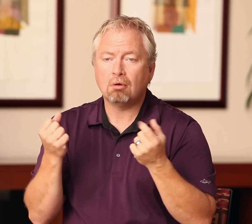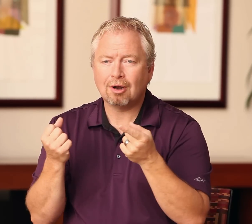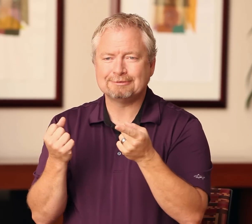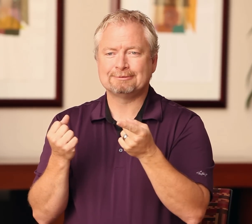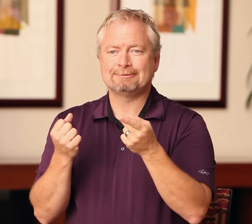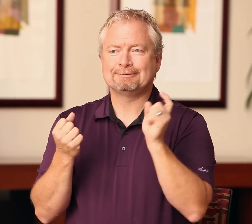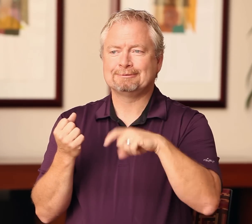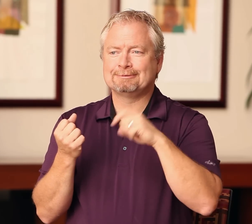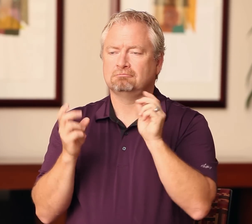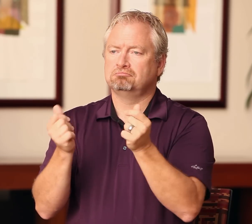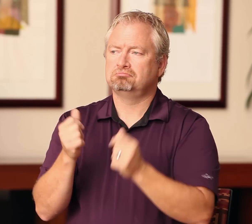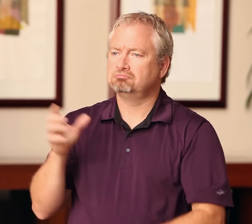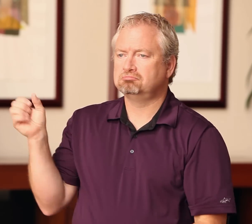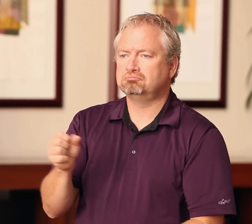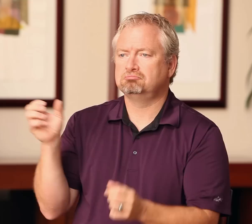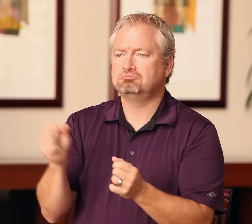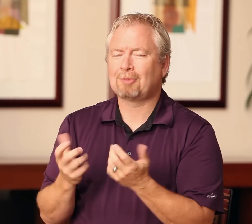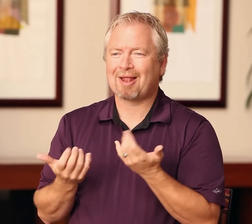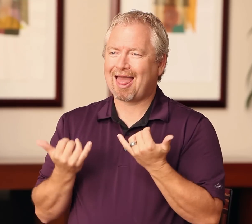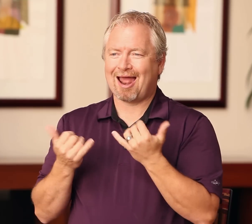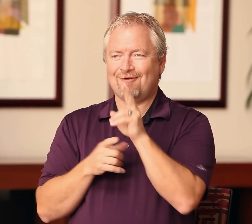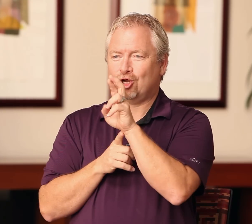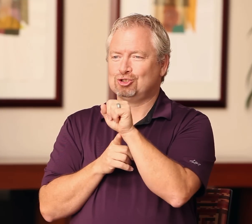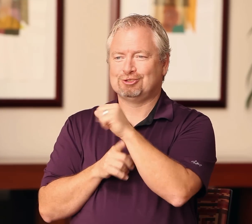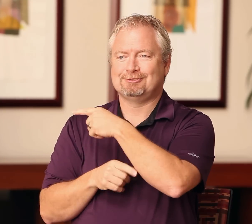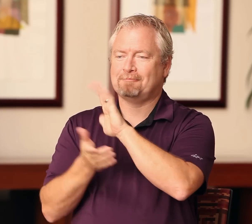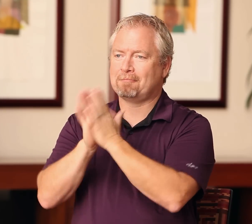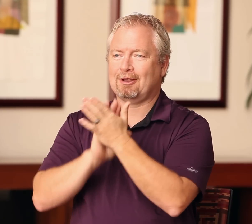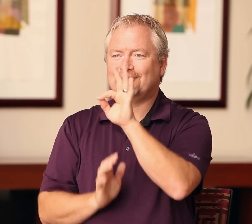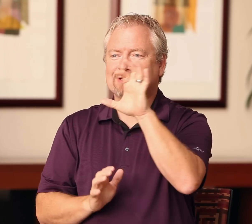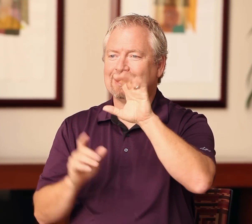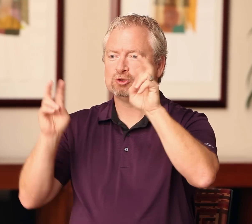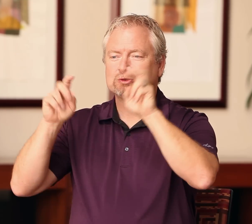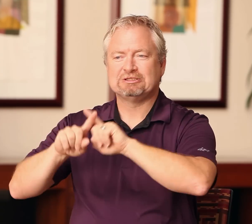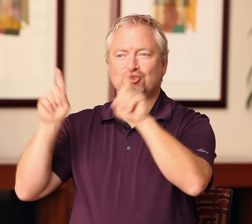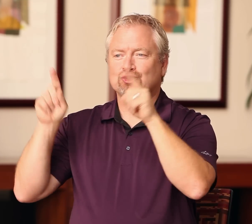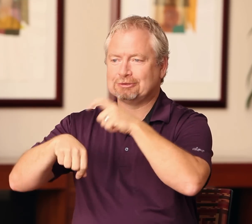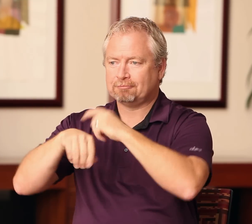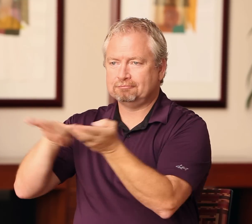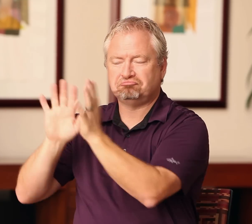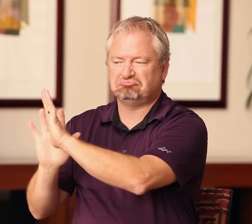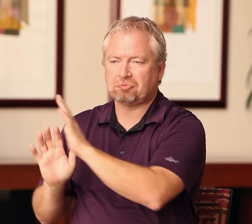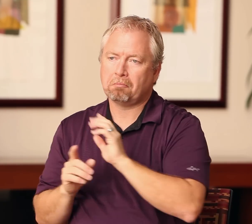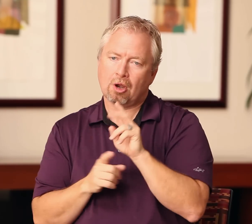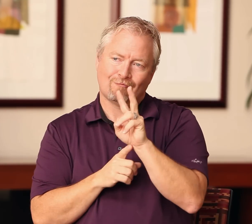VRS, unfortunately, has become an FCC issue, with requirements on throughput, so let’s put that aside. But for VRI, or community interpreting, deaf